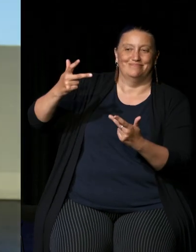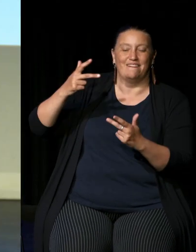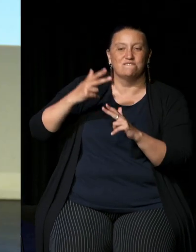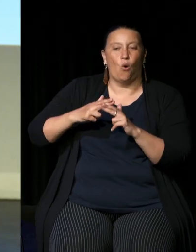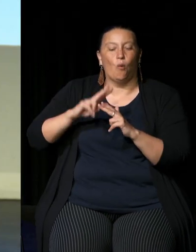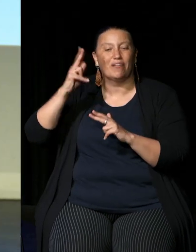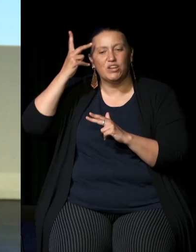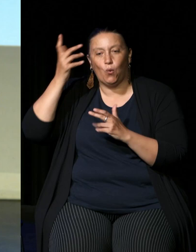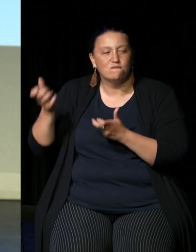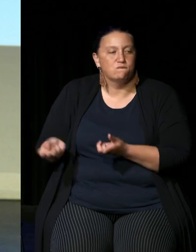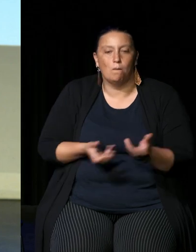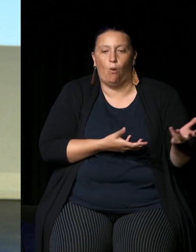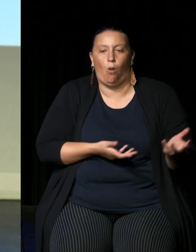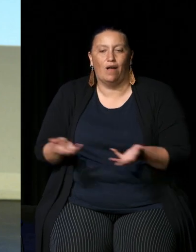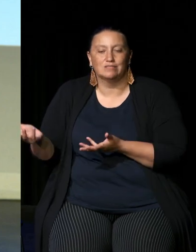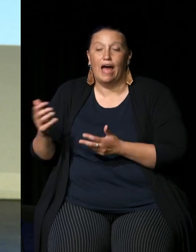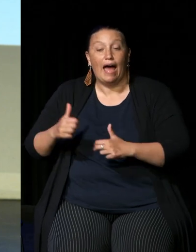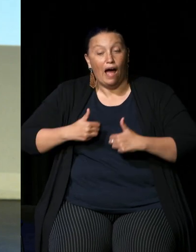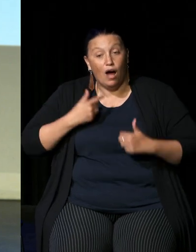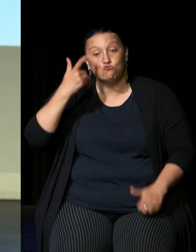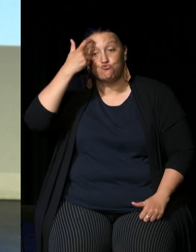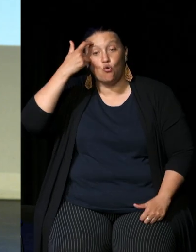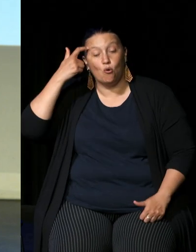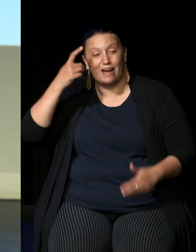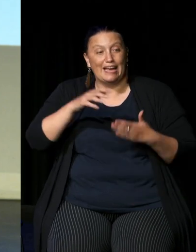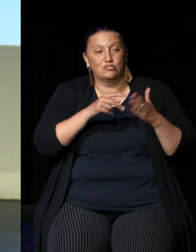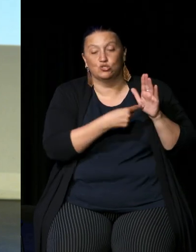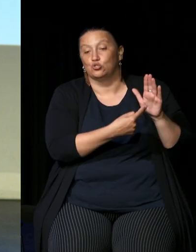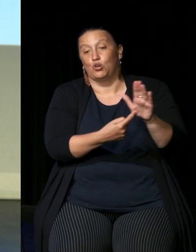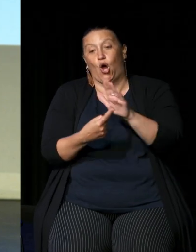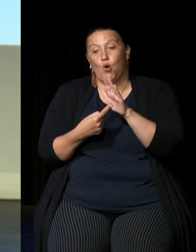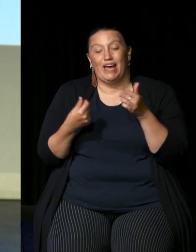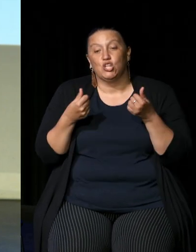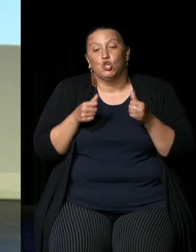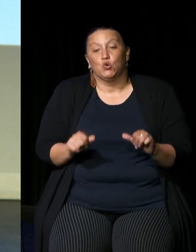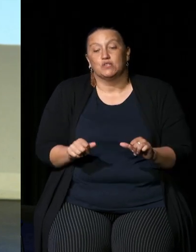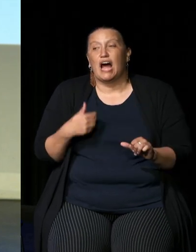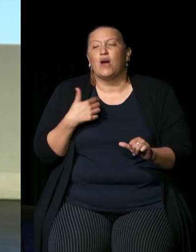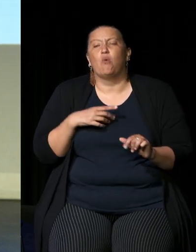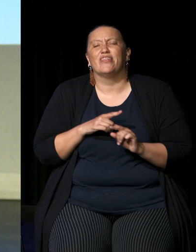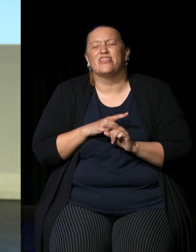around and used I want them to have a voice in Parliament I I don't need voice to ParliamentI